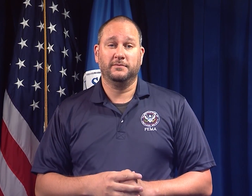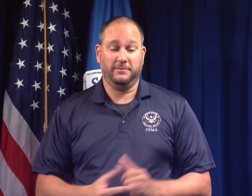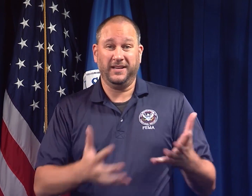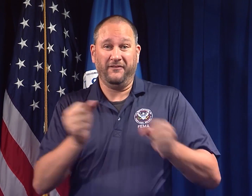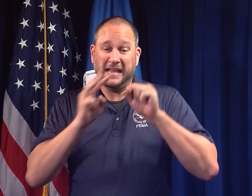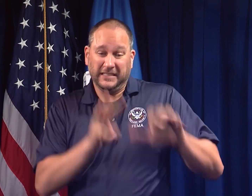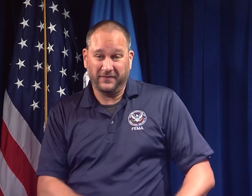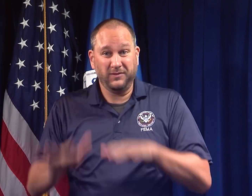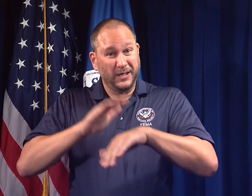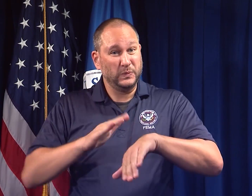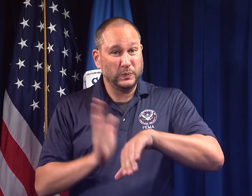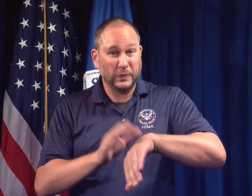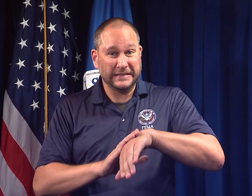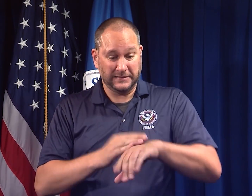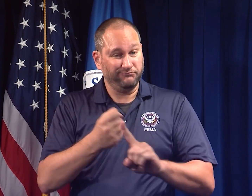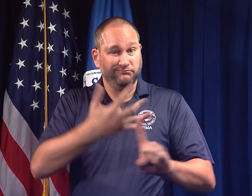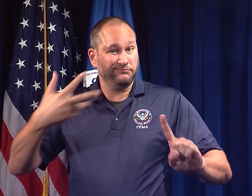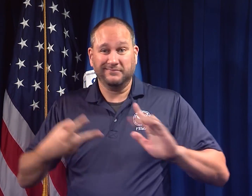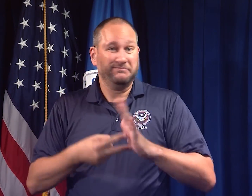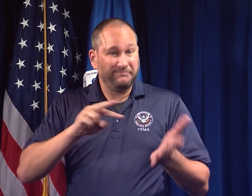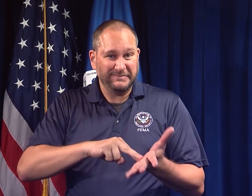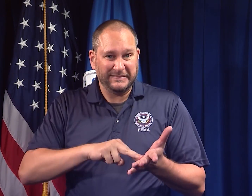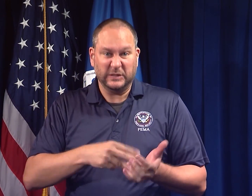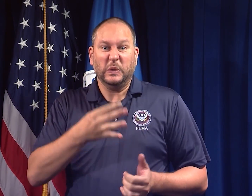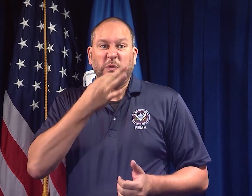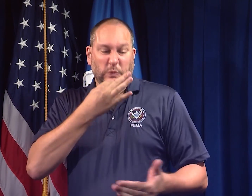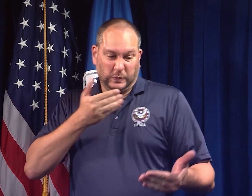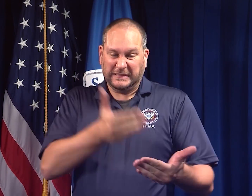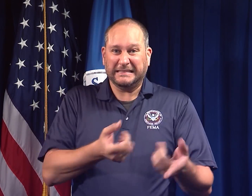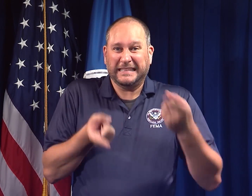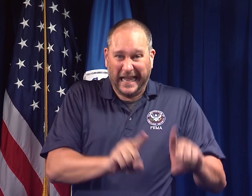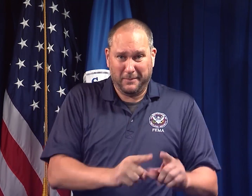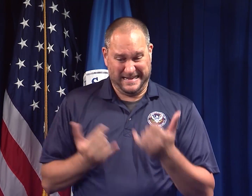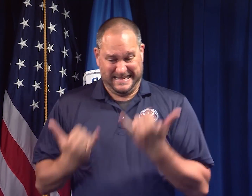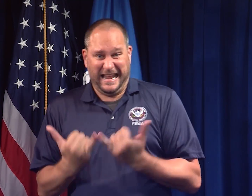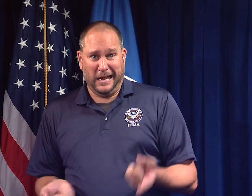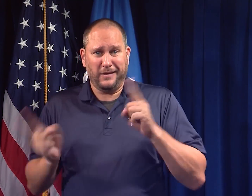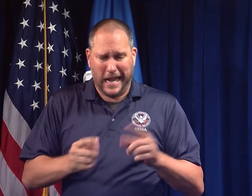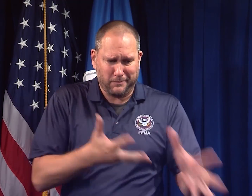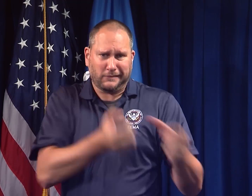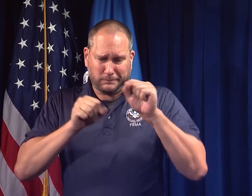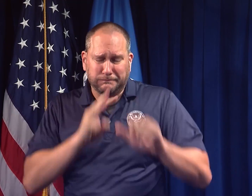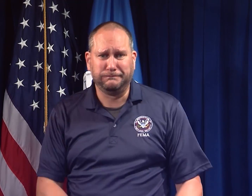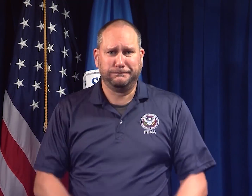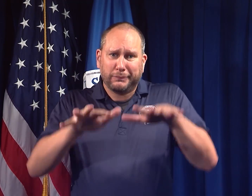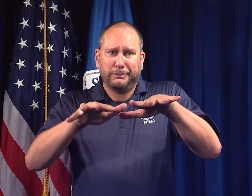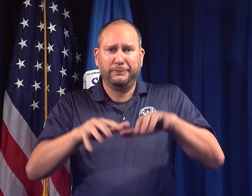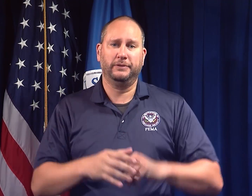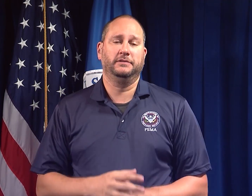A Flash Flood Warning is issued when flash flooding is imminent or occurring.